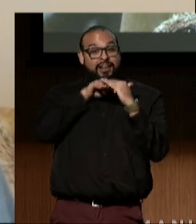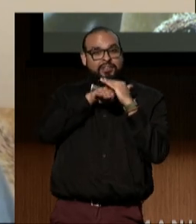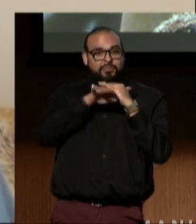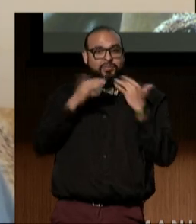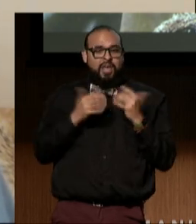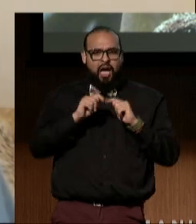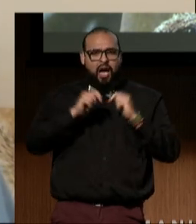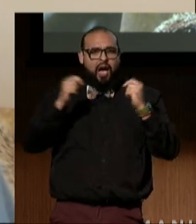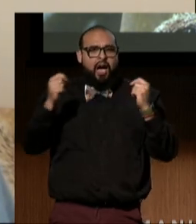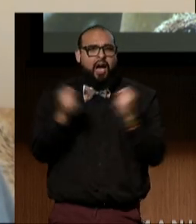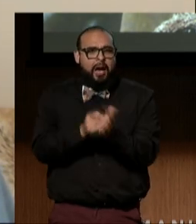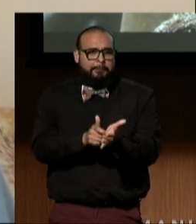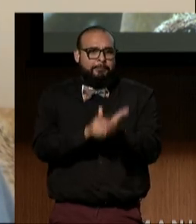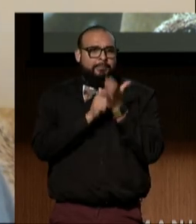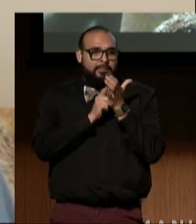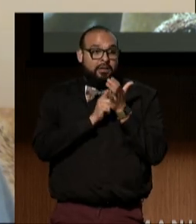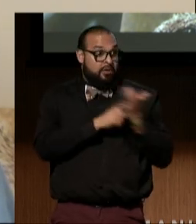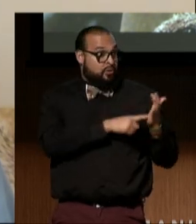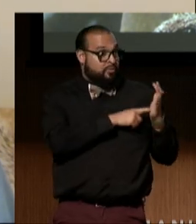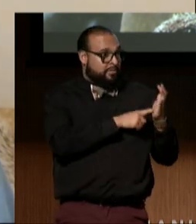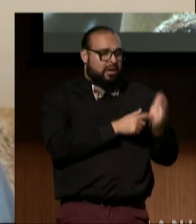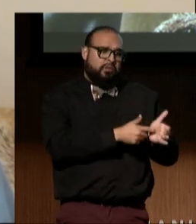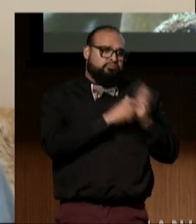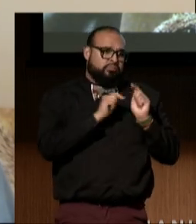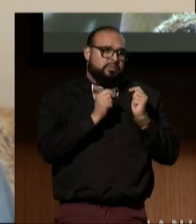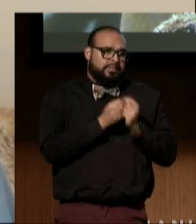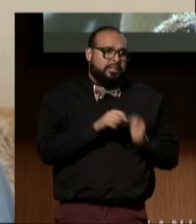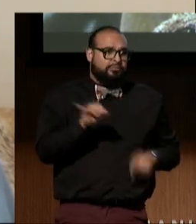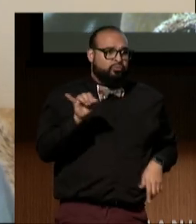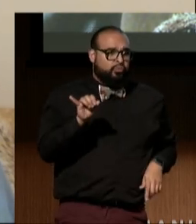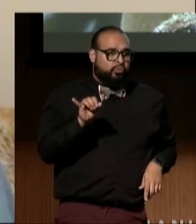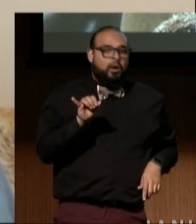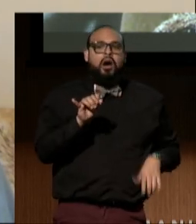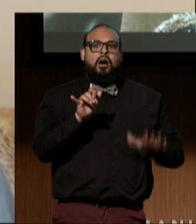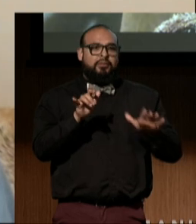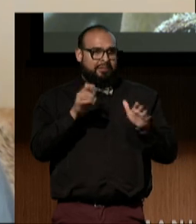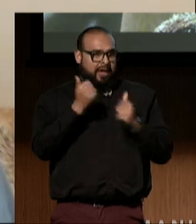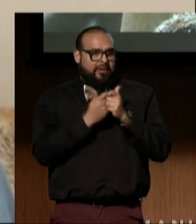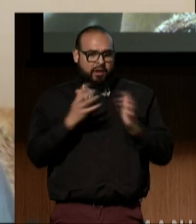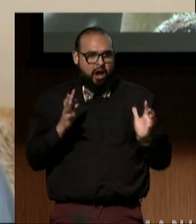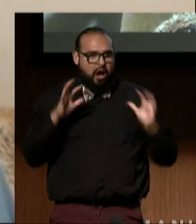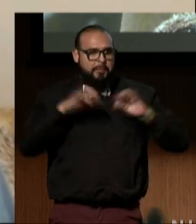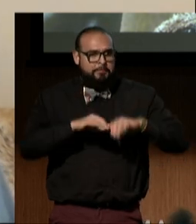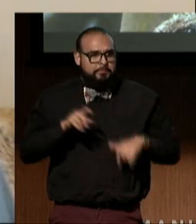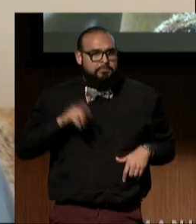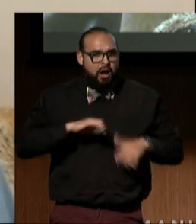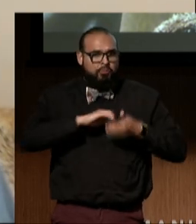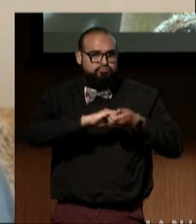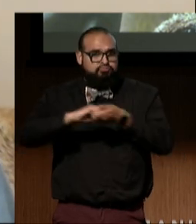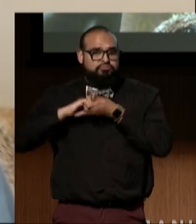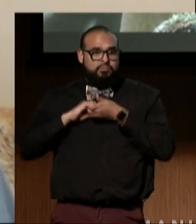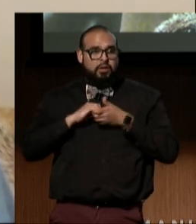representation is a team sport. We need everyone on the team, and everybody has a role to play.